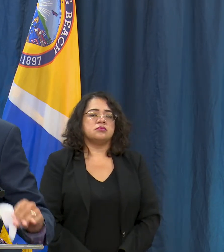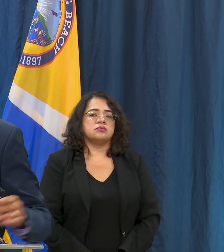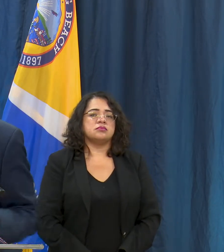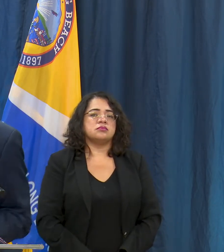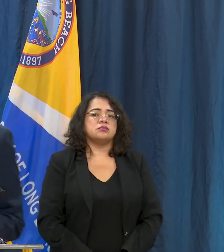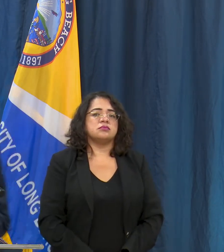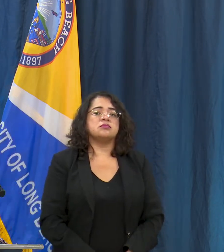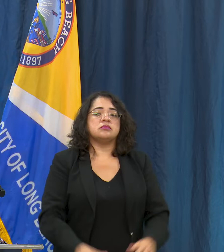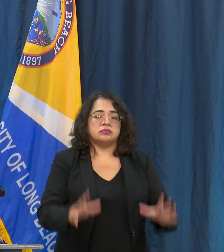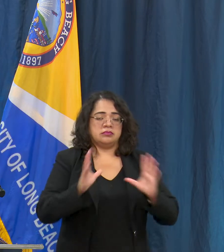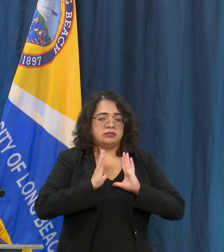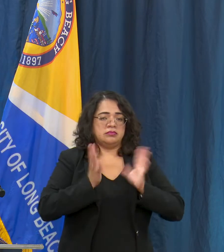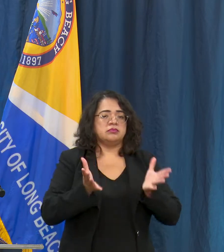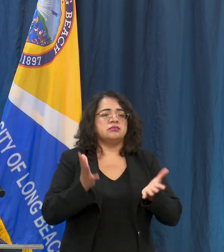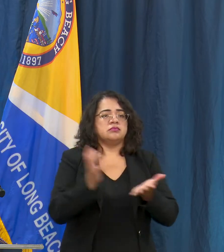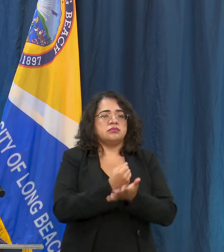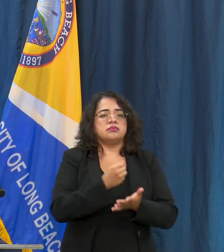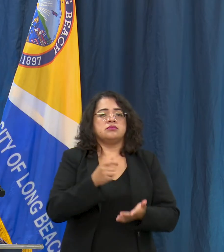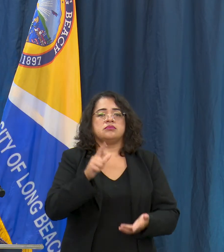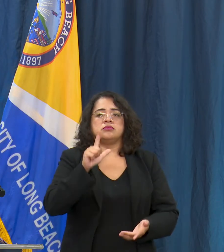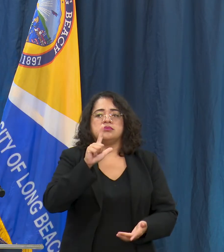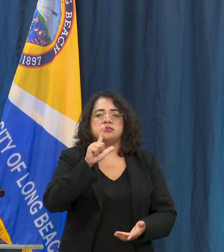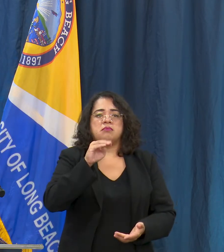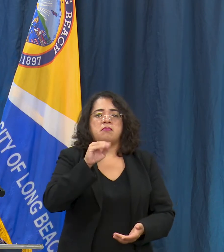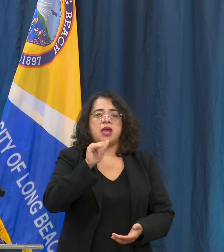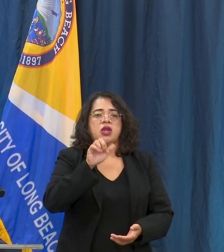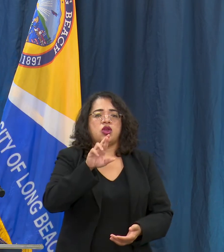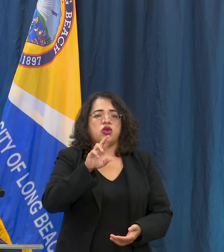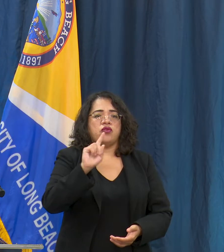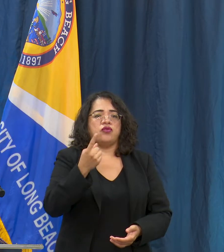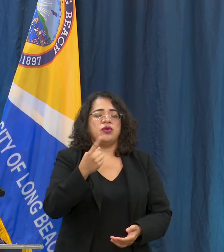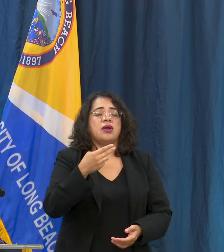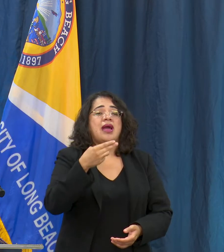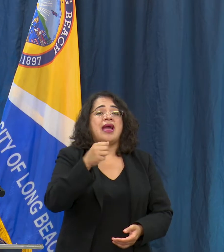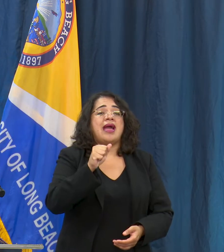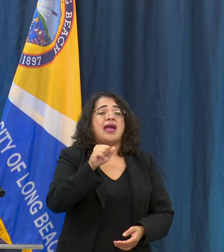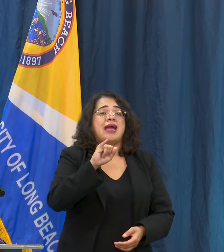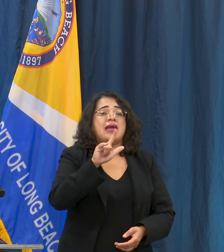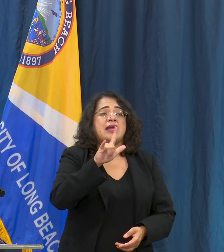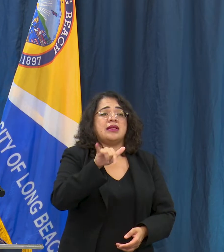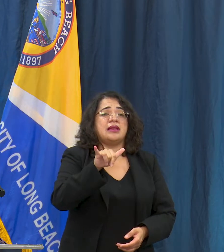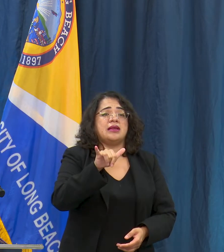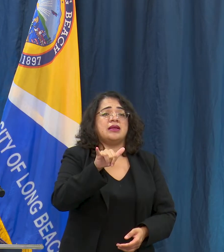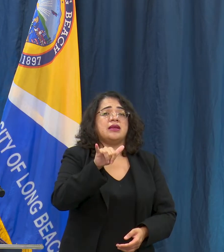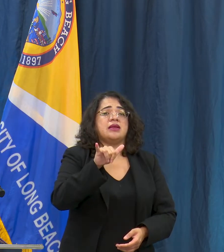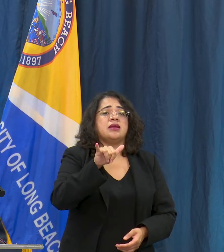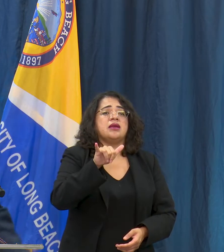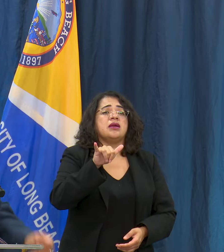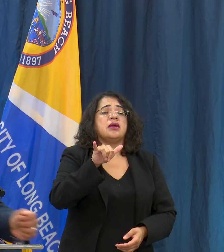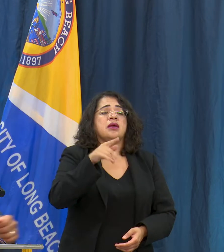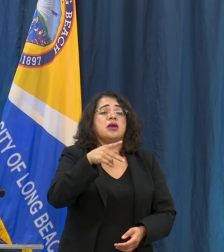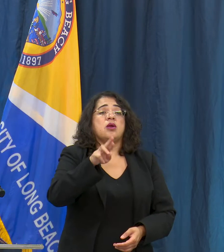question is for you from Hayley at the Press-Telegram - as the statewide